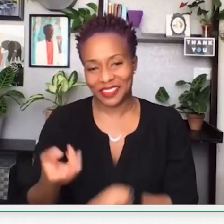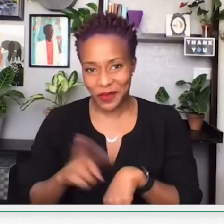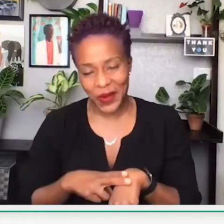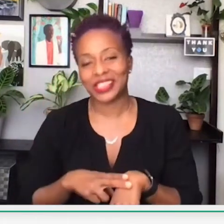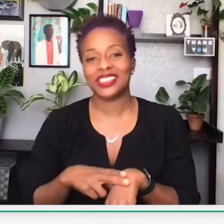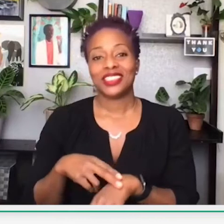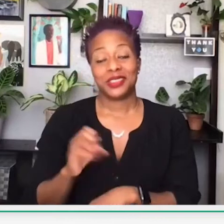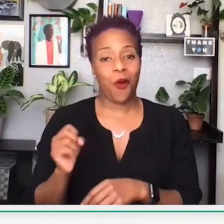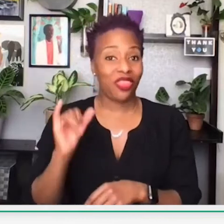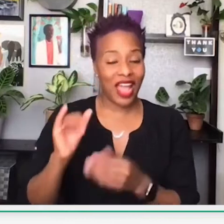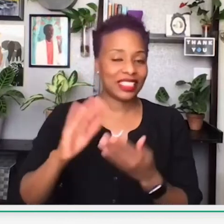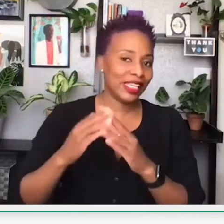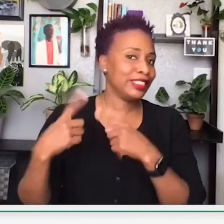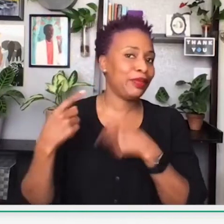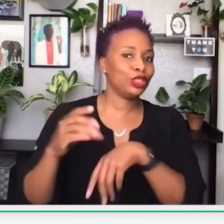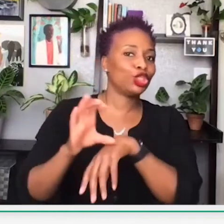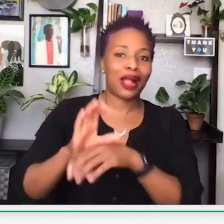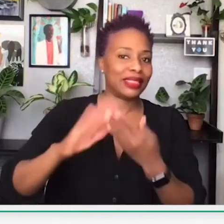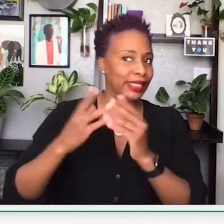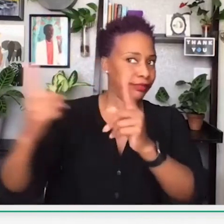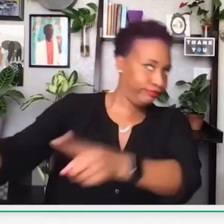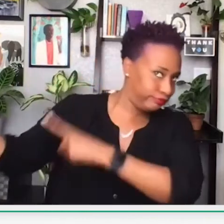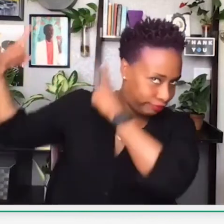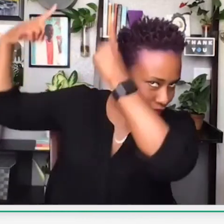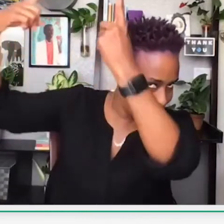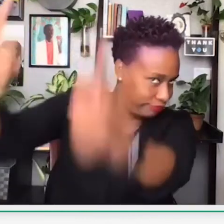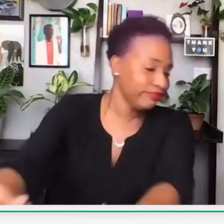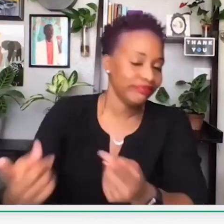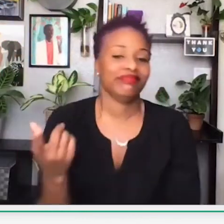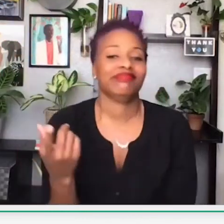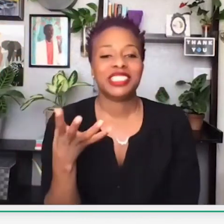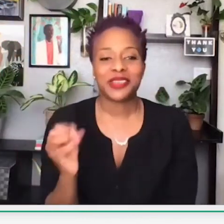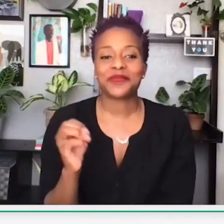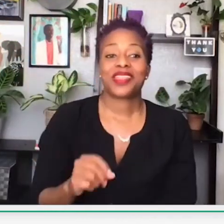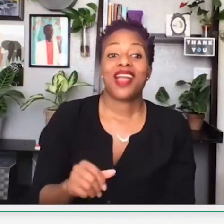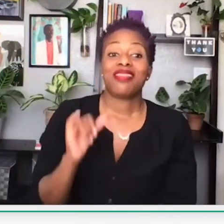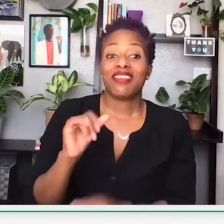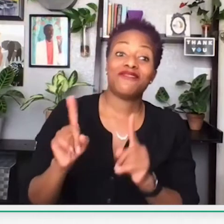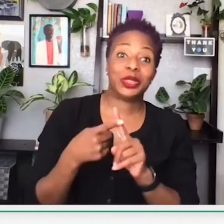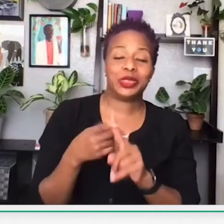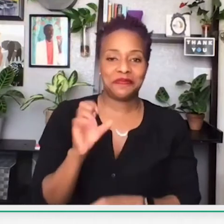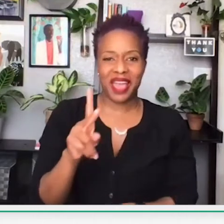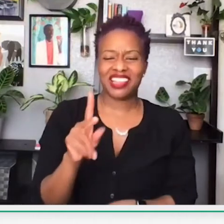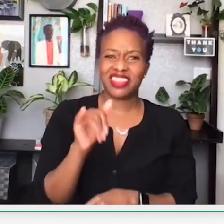And it was founded in Washington D.C. of course. That city has been popular – the